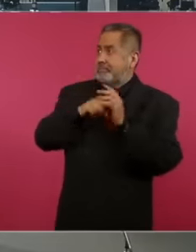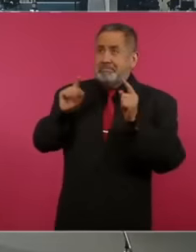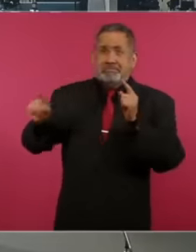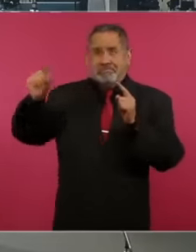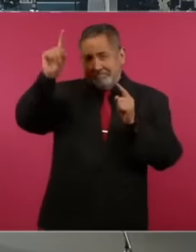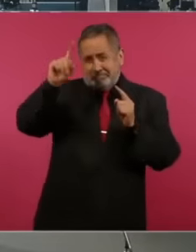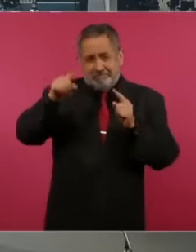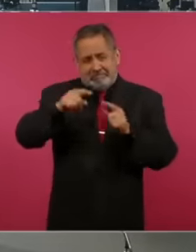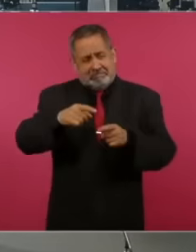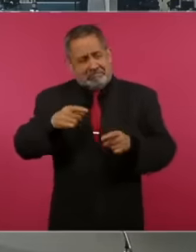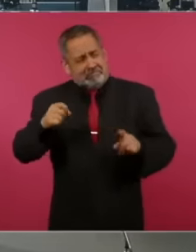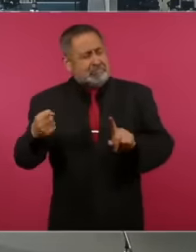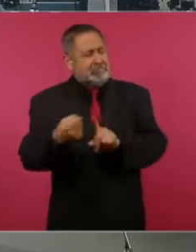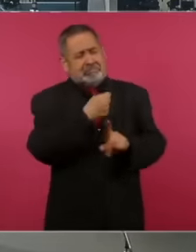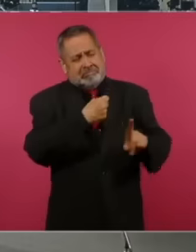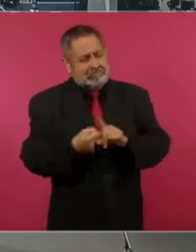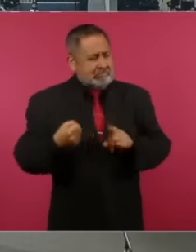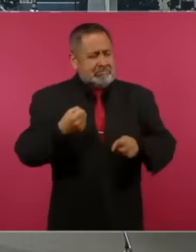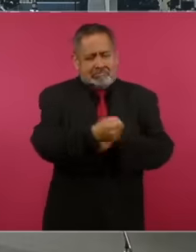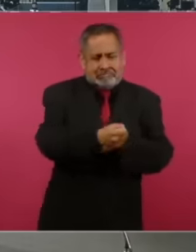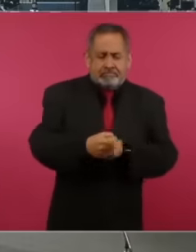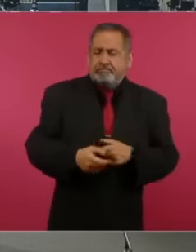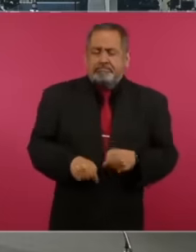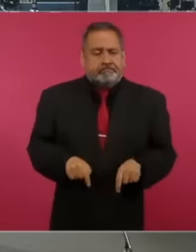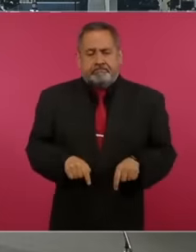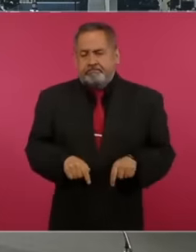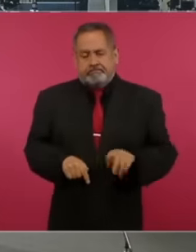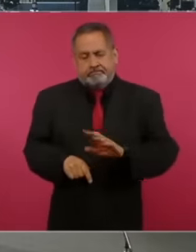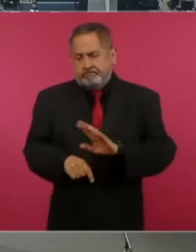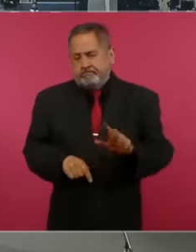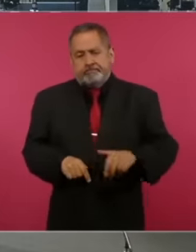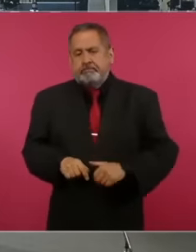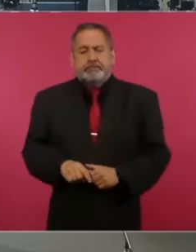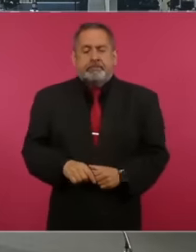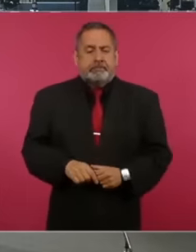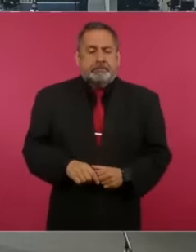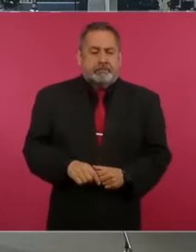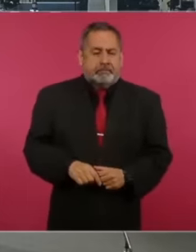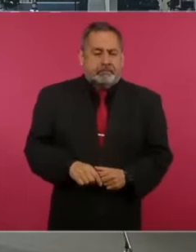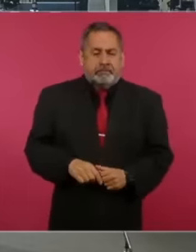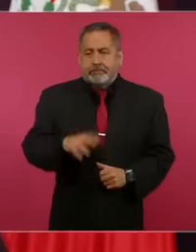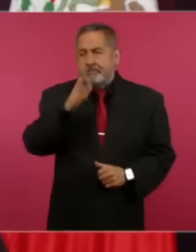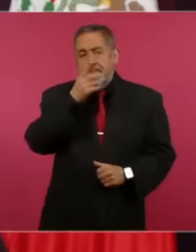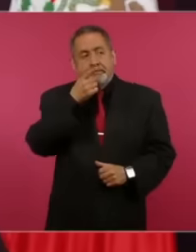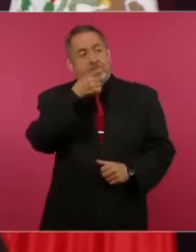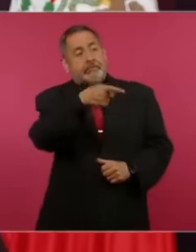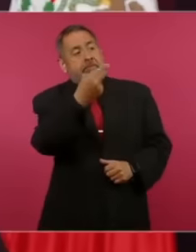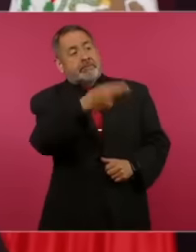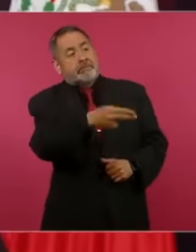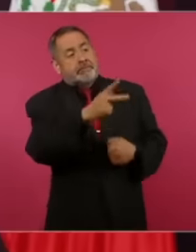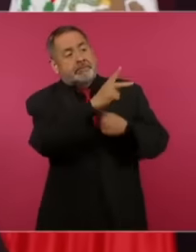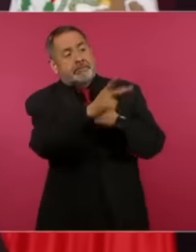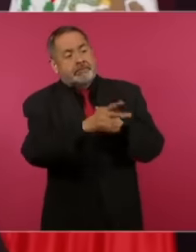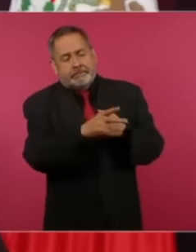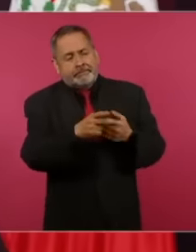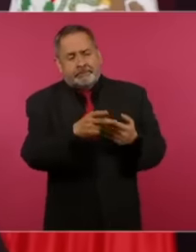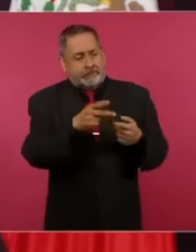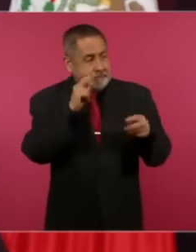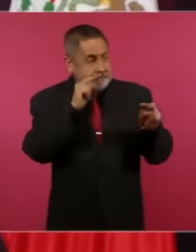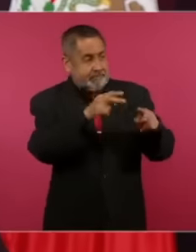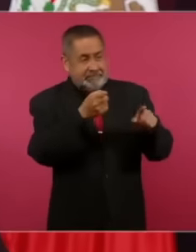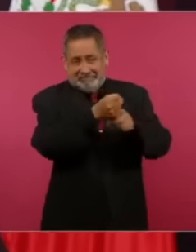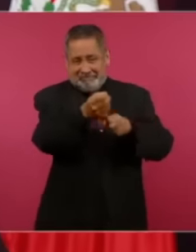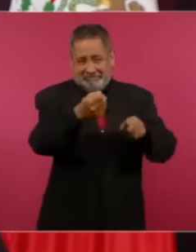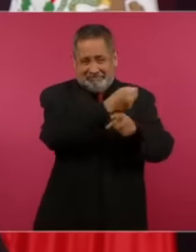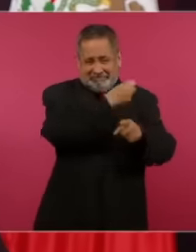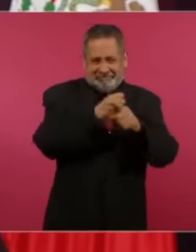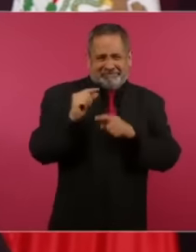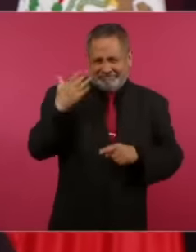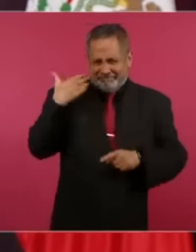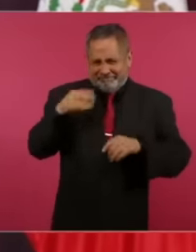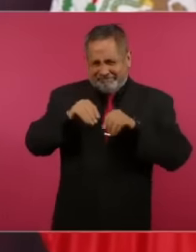hitting, I cannot say where those images that lately appear